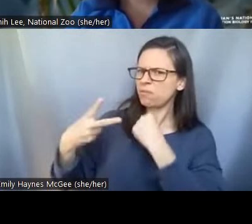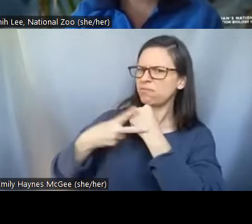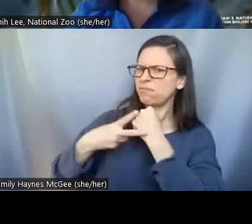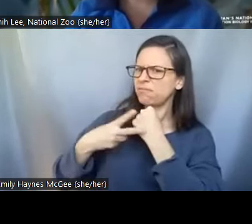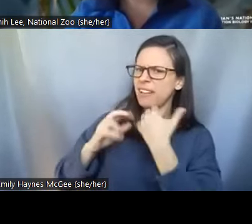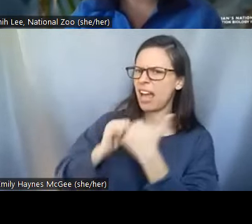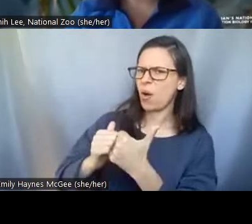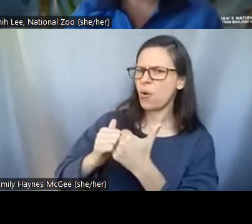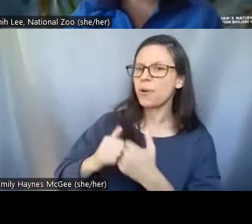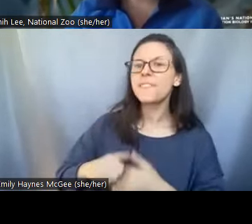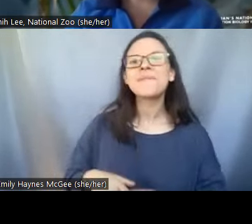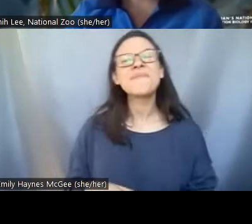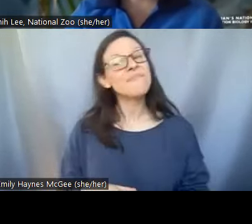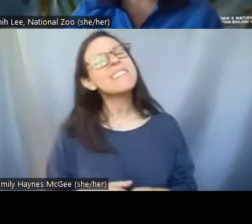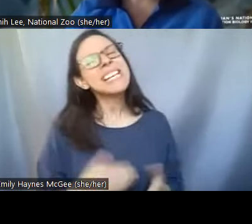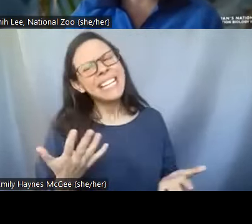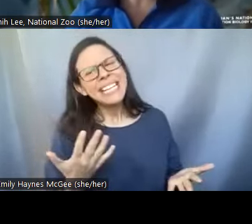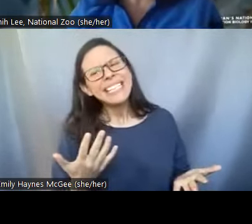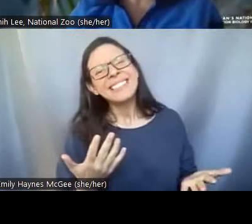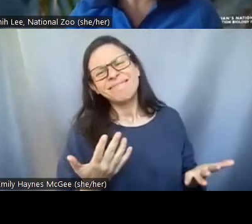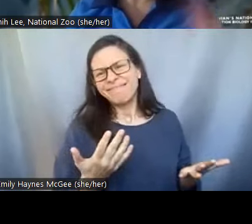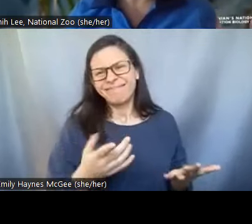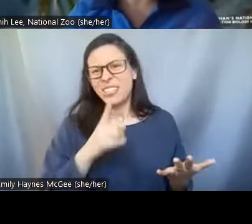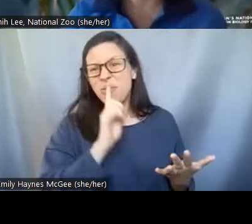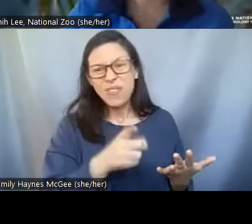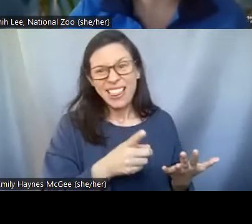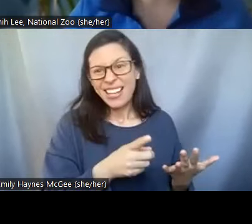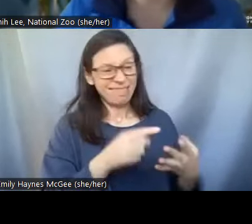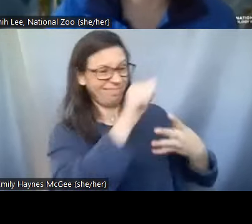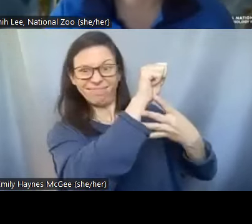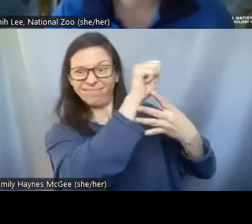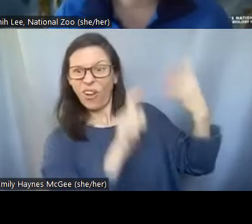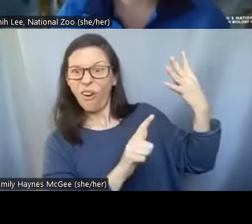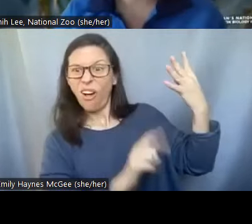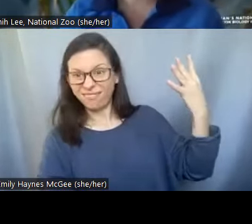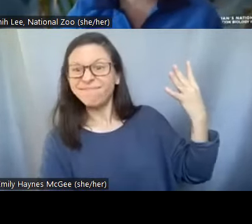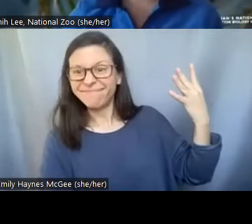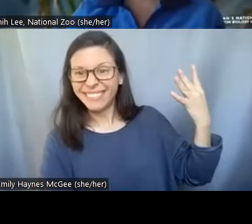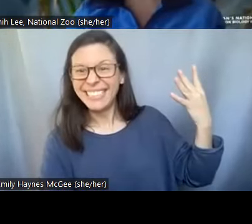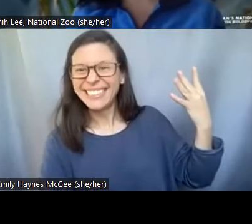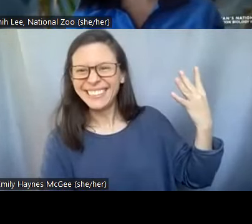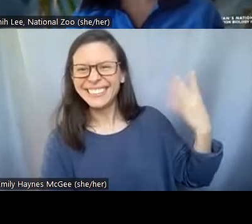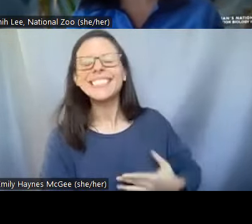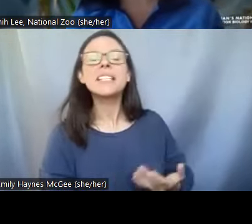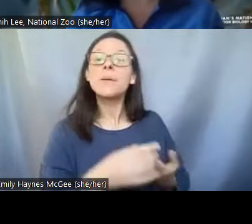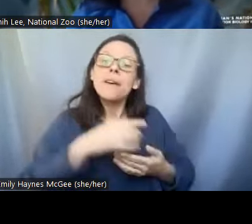Pei-Chih: Well actually it it can be any all those answers. So it depends on the sample type